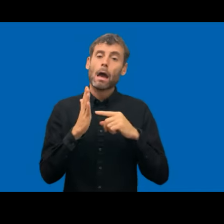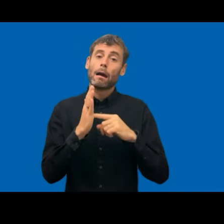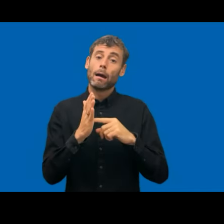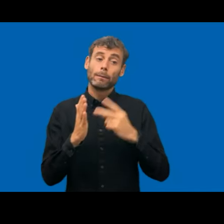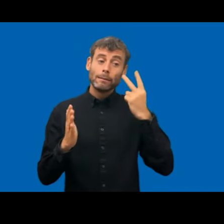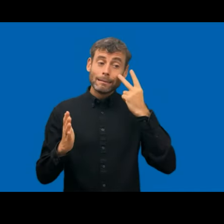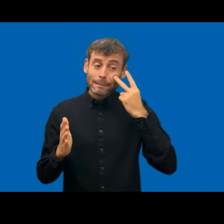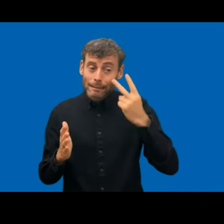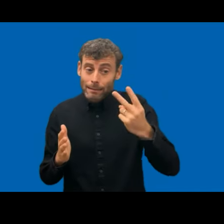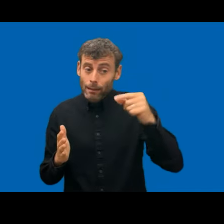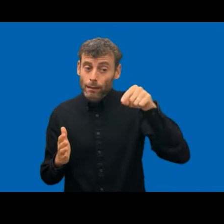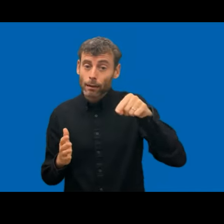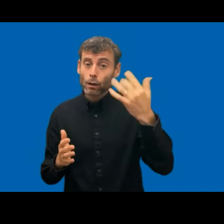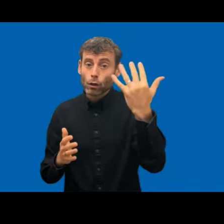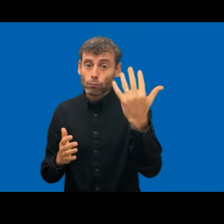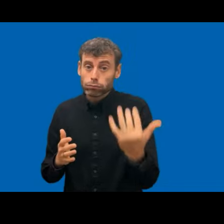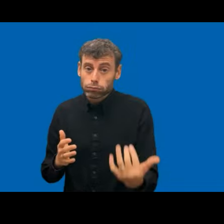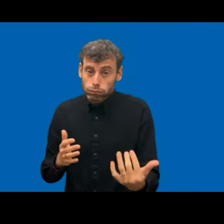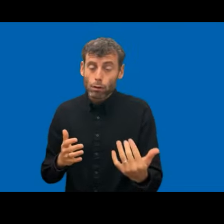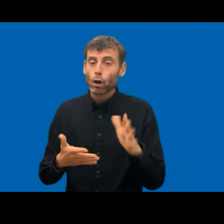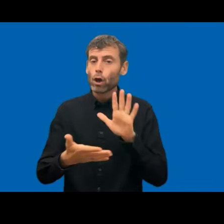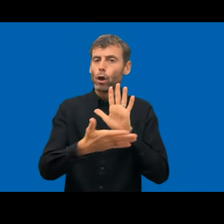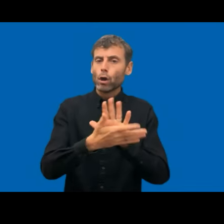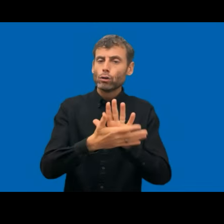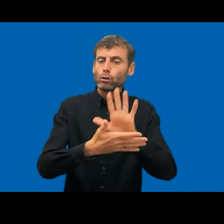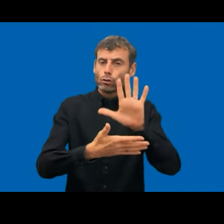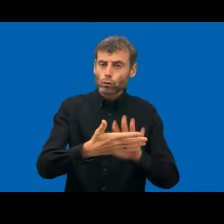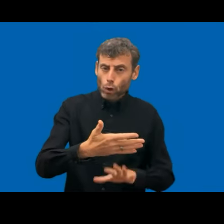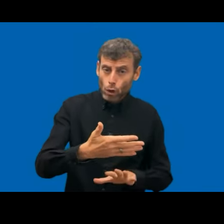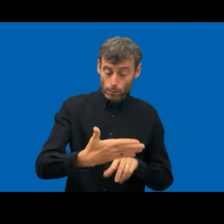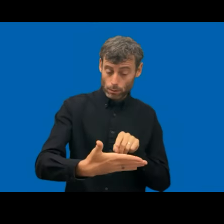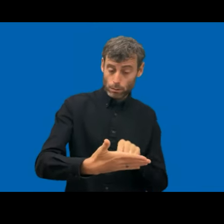talked about documents. We checked them also in the simplified method and we did